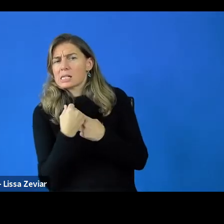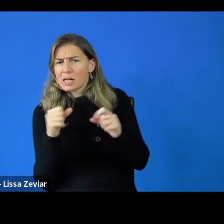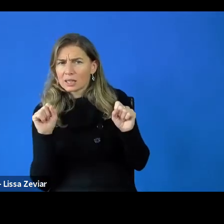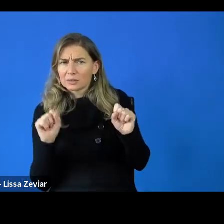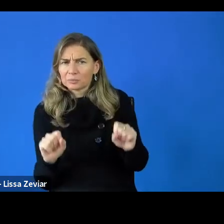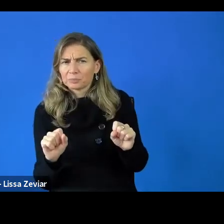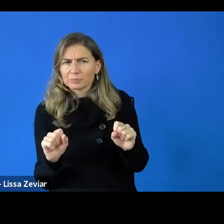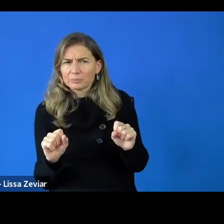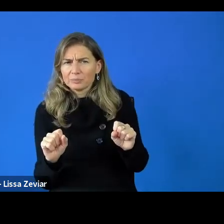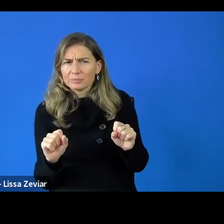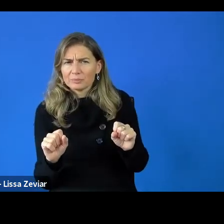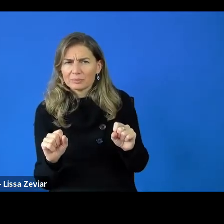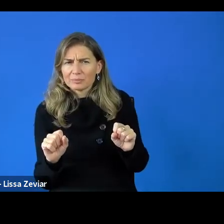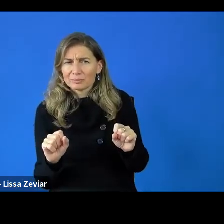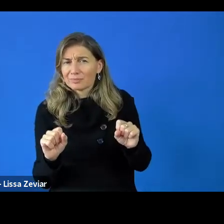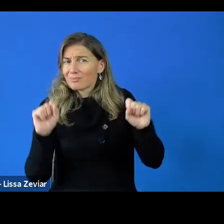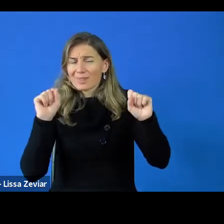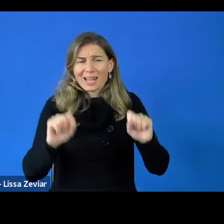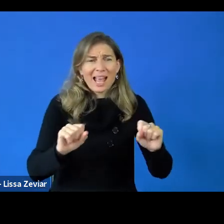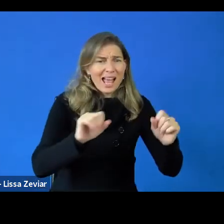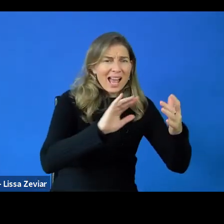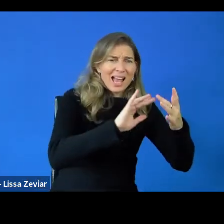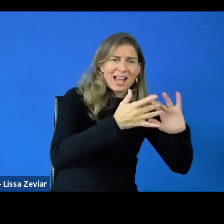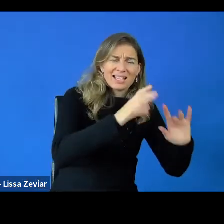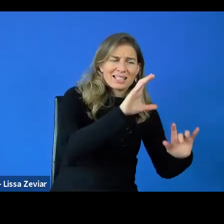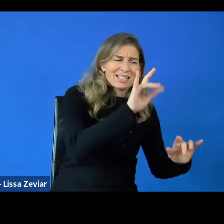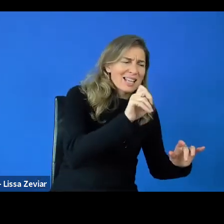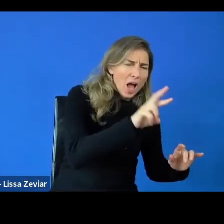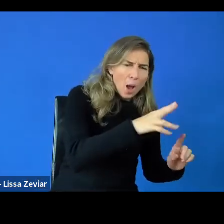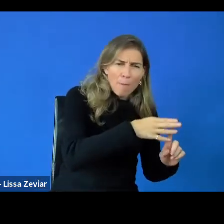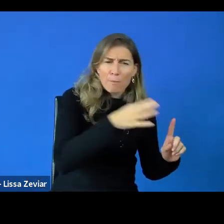You can go from cyber to health, to green, to anything.